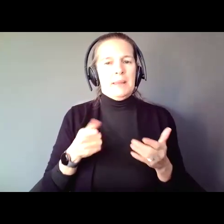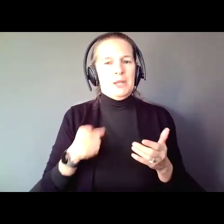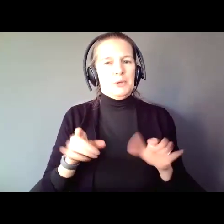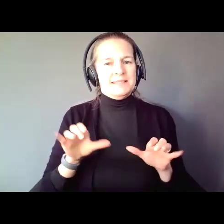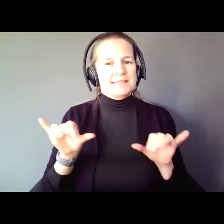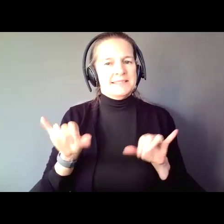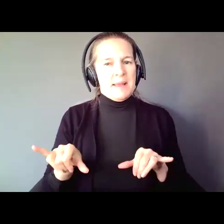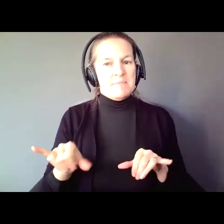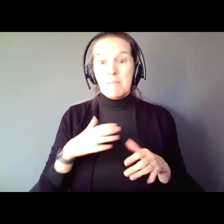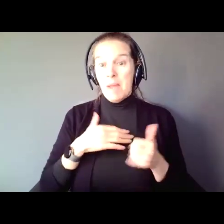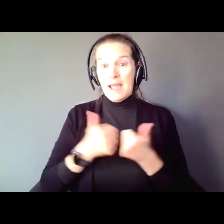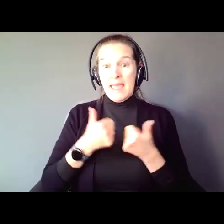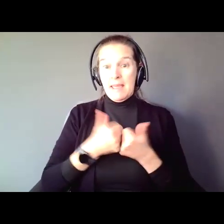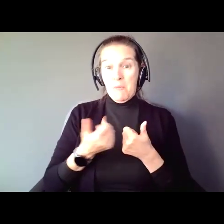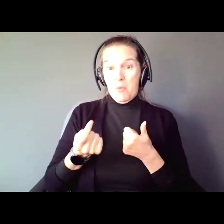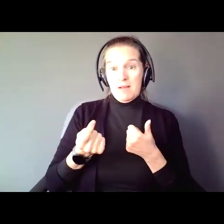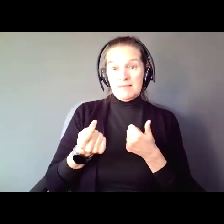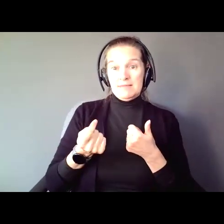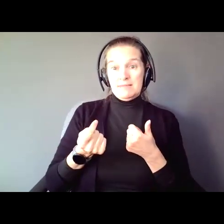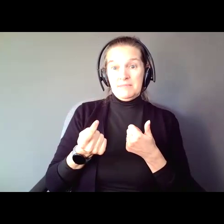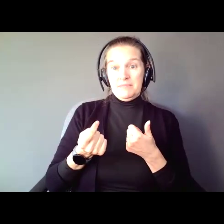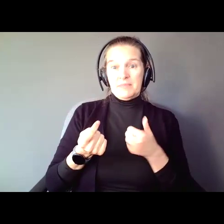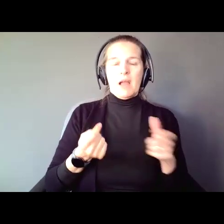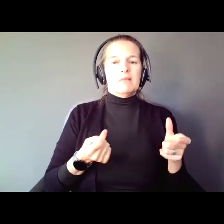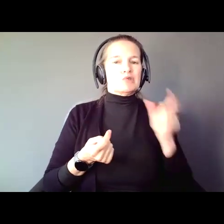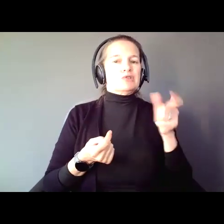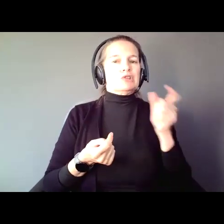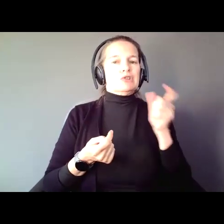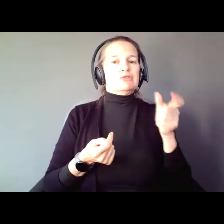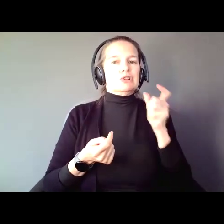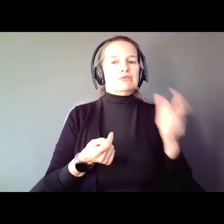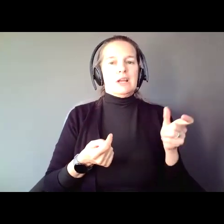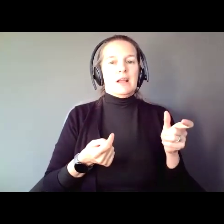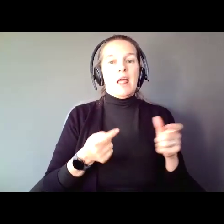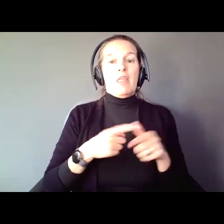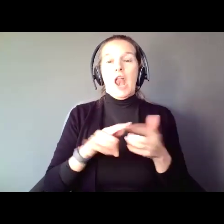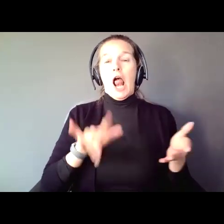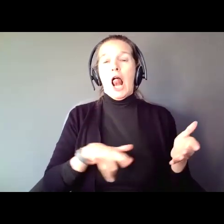My game went like this. Have a bunch of drinks and see what shows up from Amazon. I tell you,